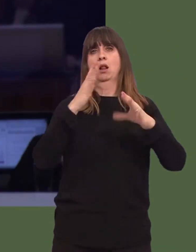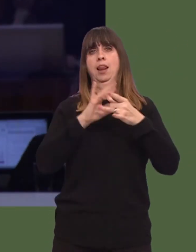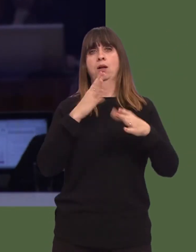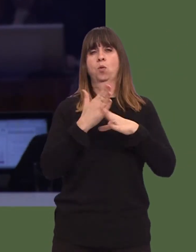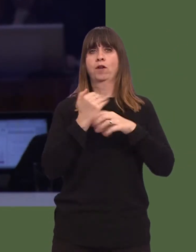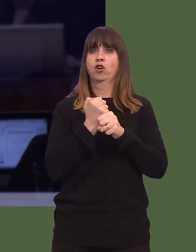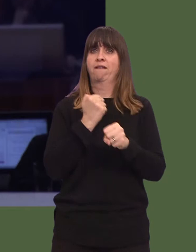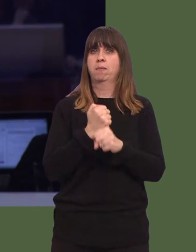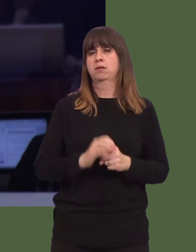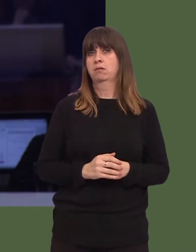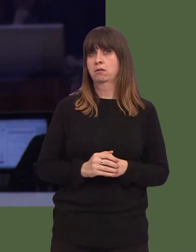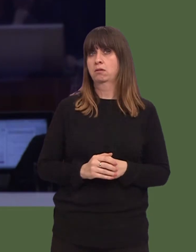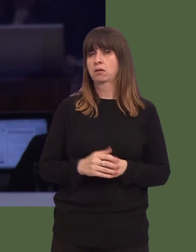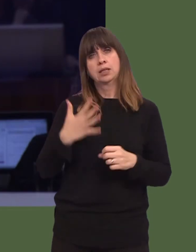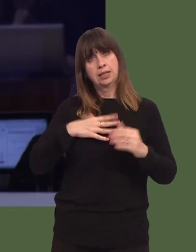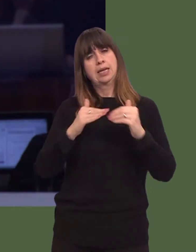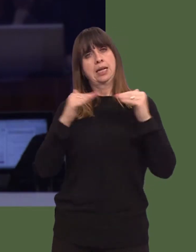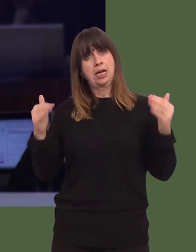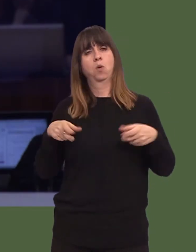jobs in an equal way across Wales.